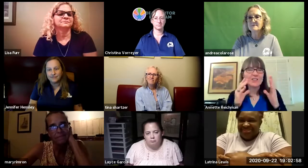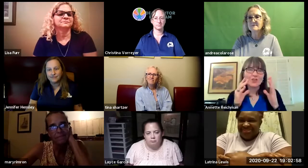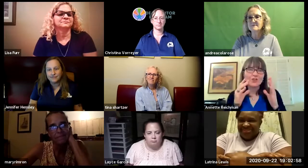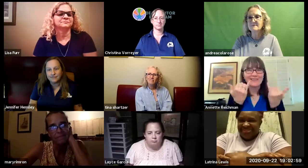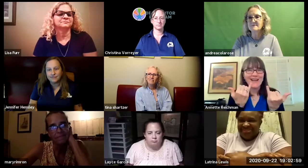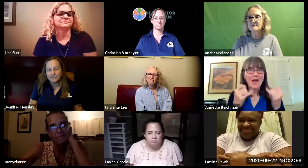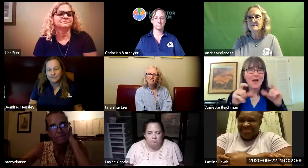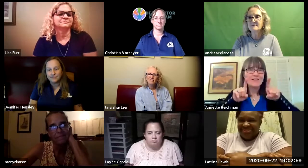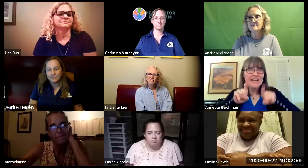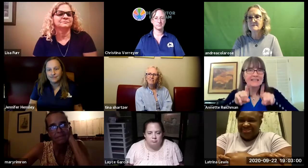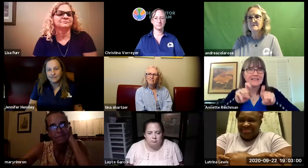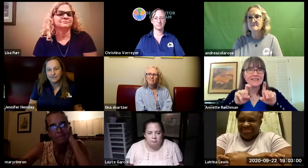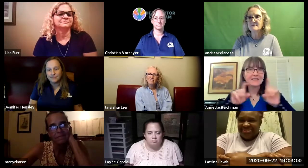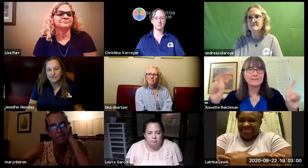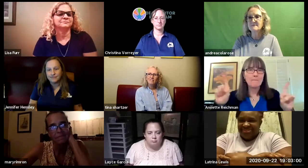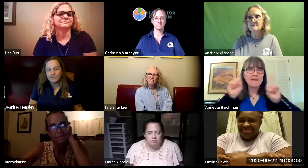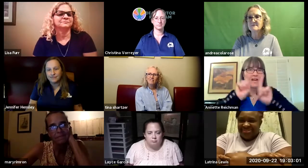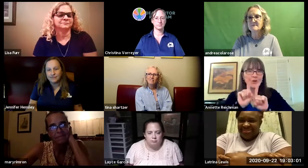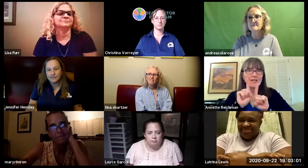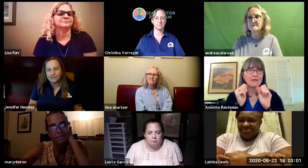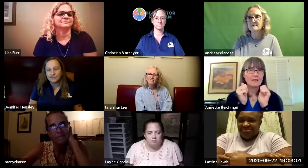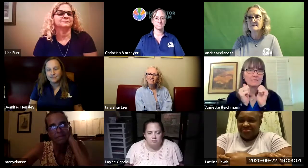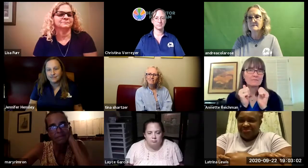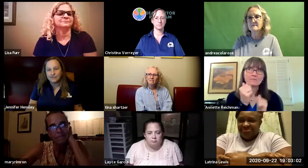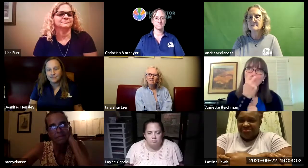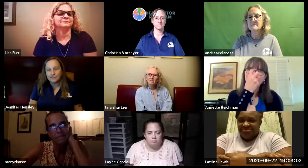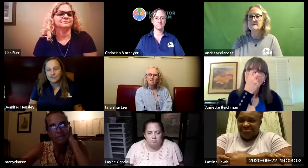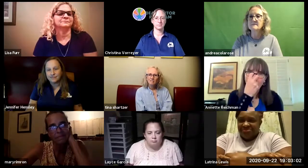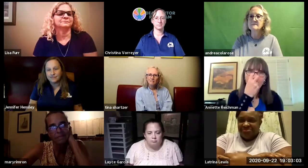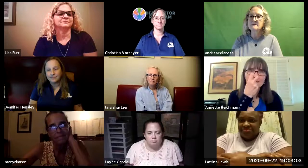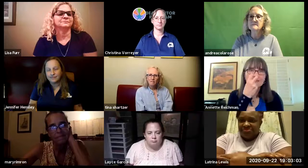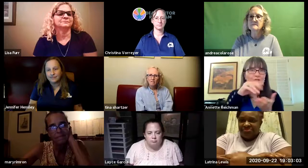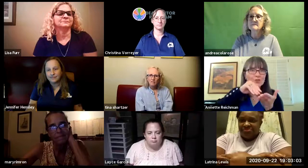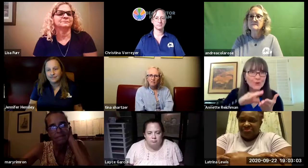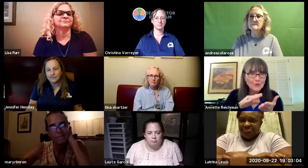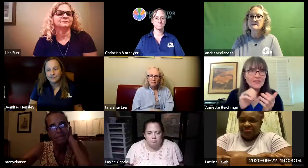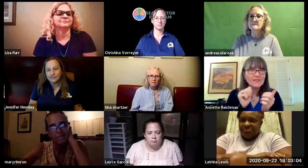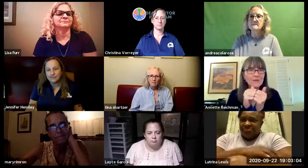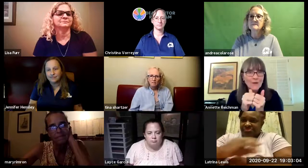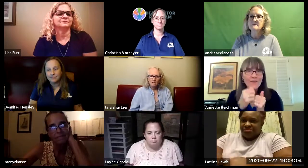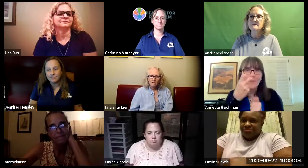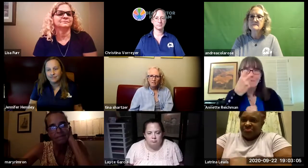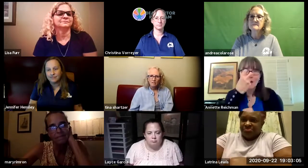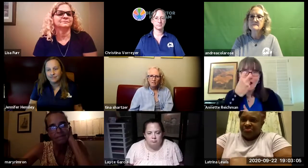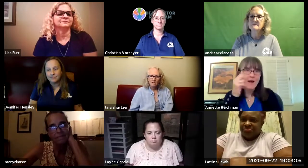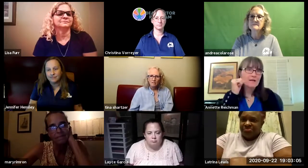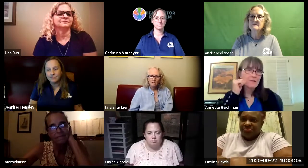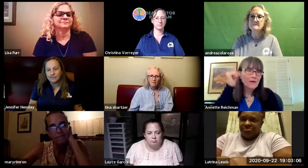to socialize we do have one teacher